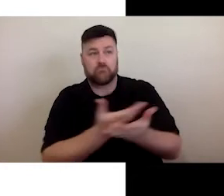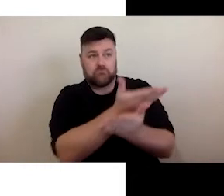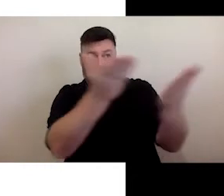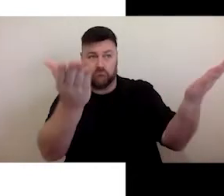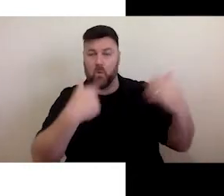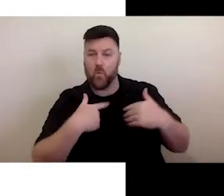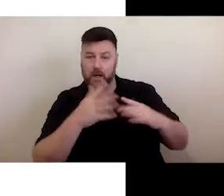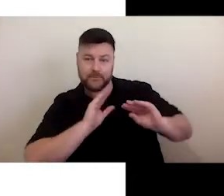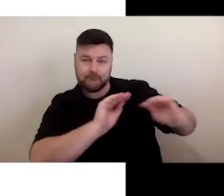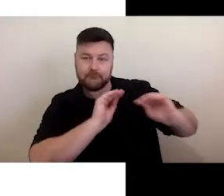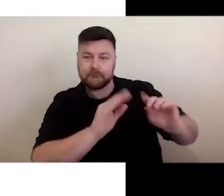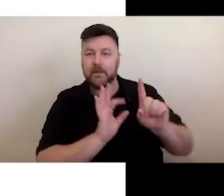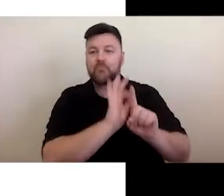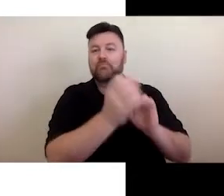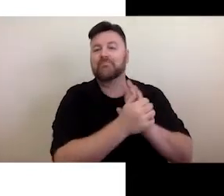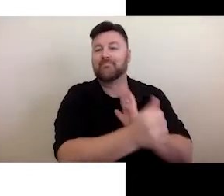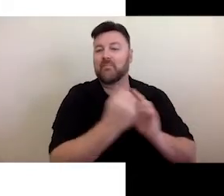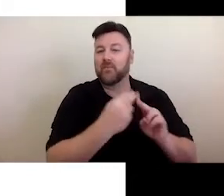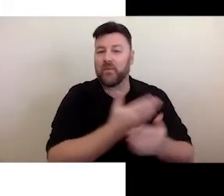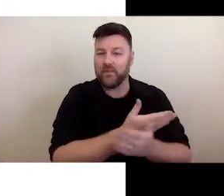and accessible.